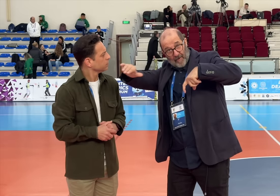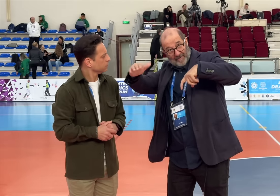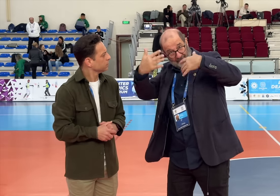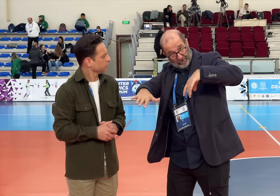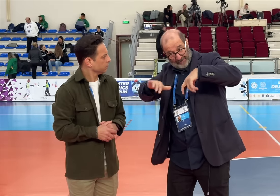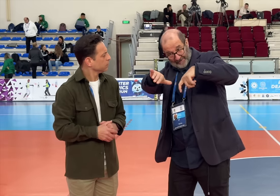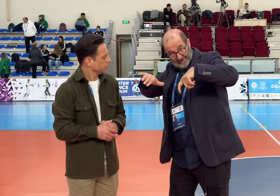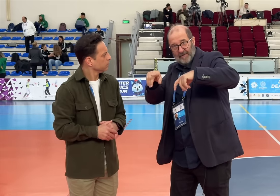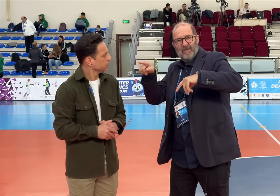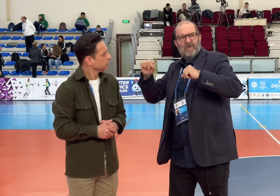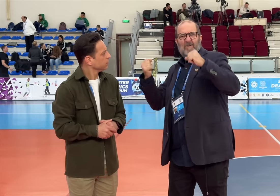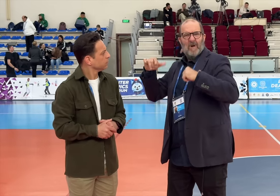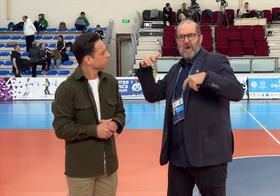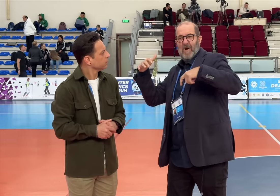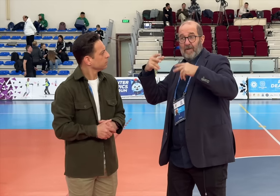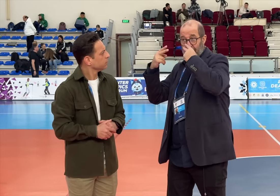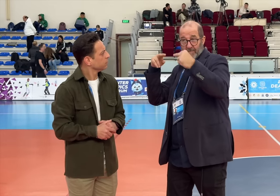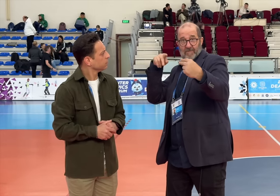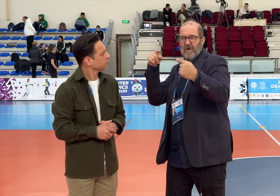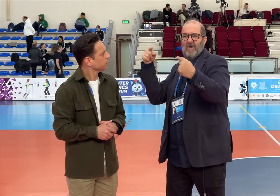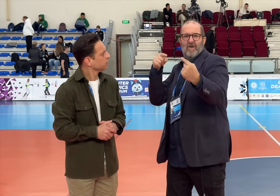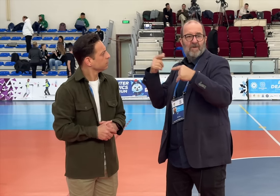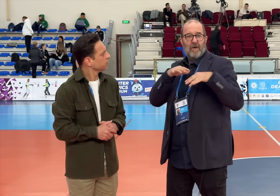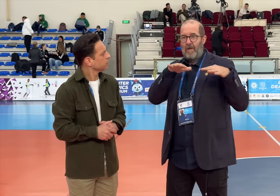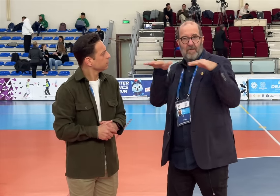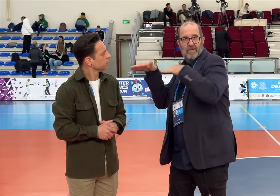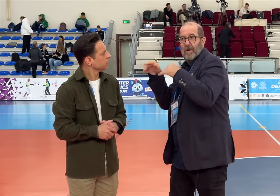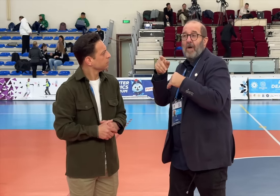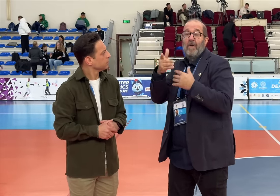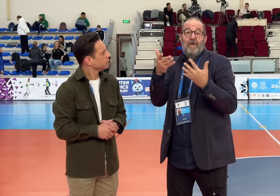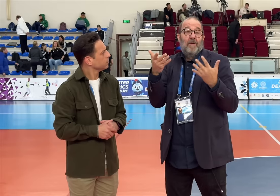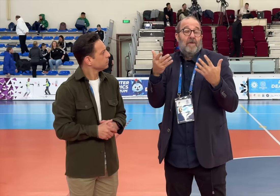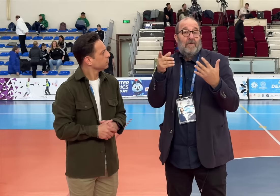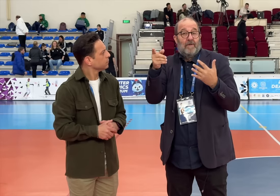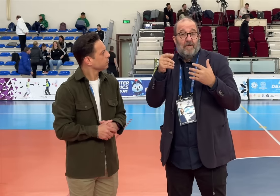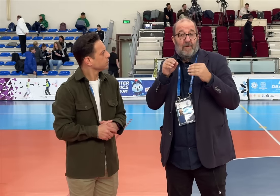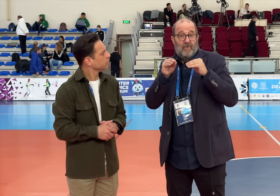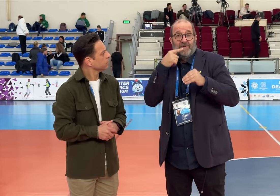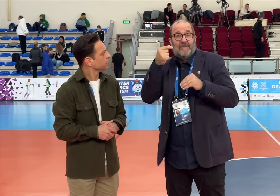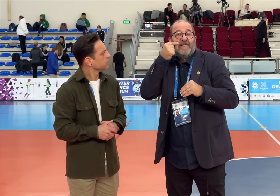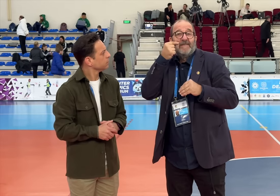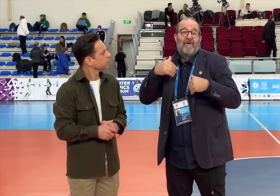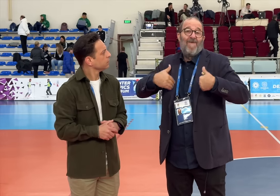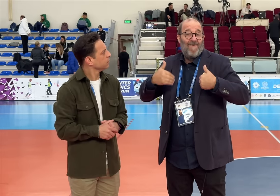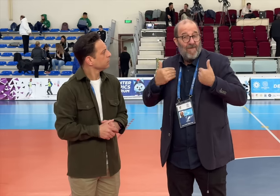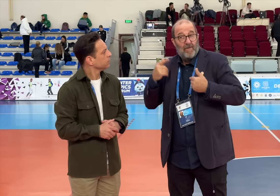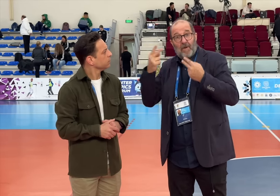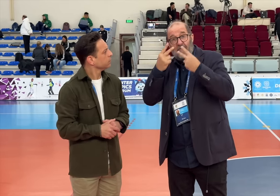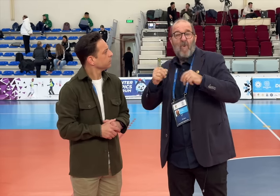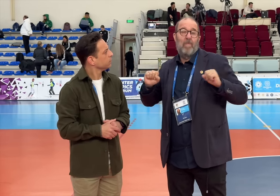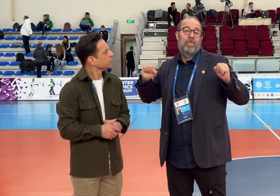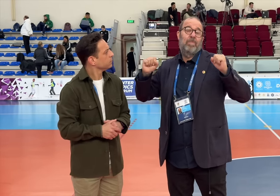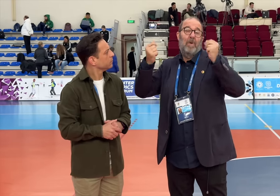comment from a coach called Brazil out which angered Brazilian fans